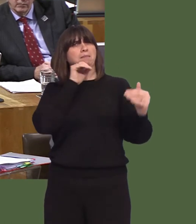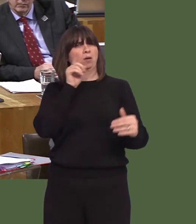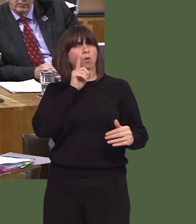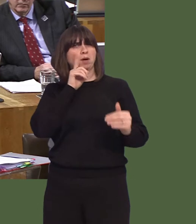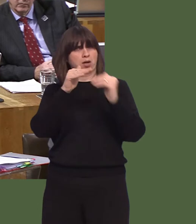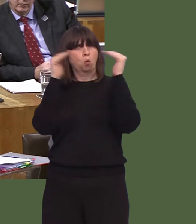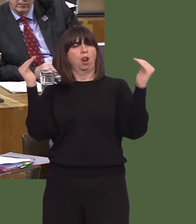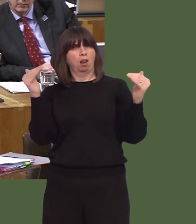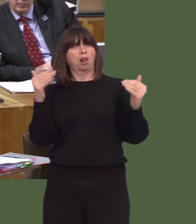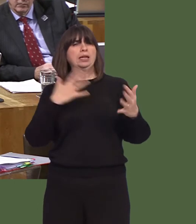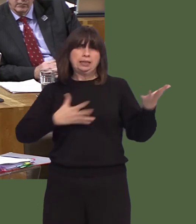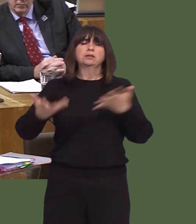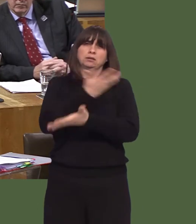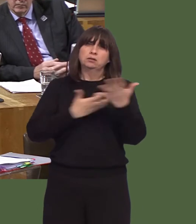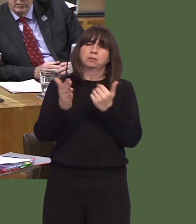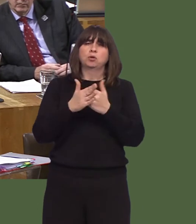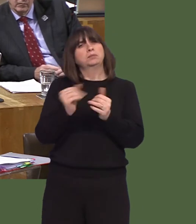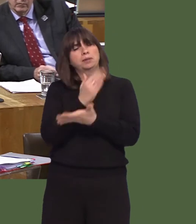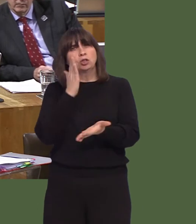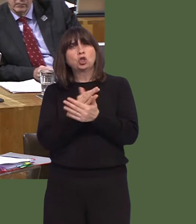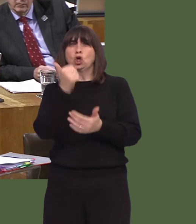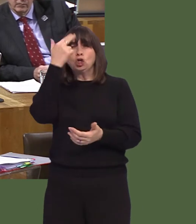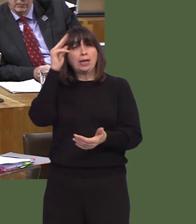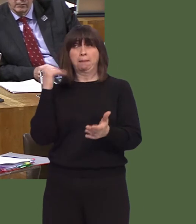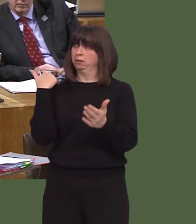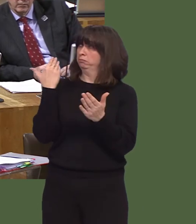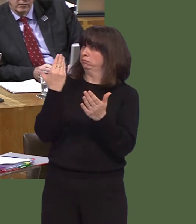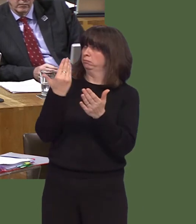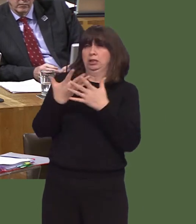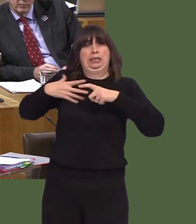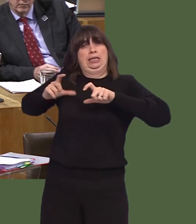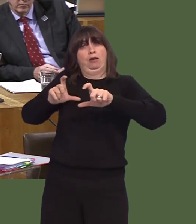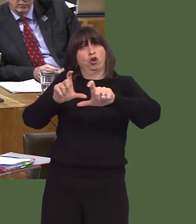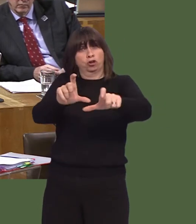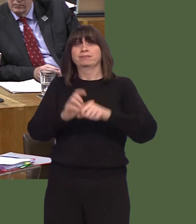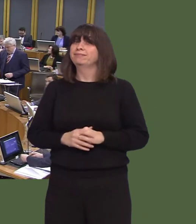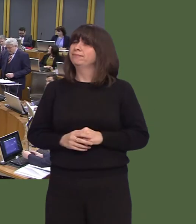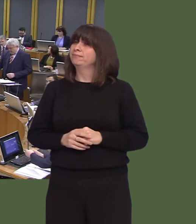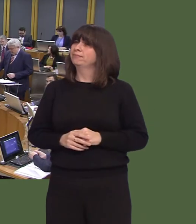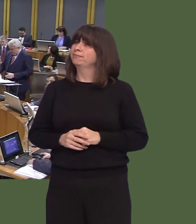Pa asesiad y mae'r Prif Weinidog wedi'i wneud o effaith penderfyniad China i wahardd mewnforion